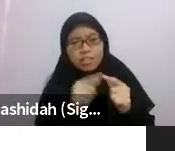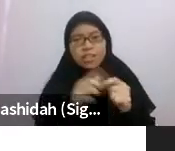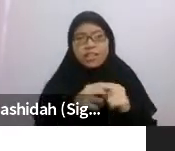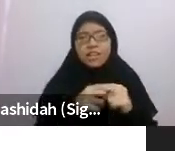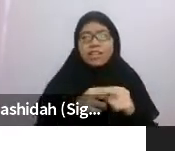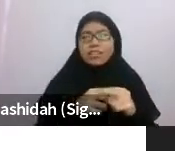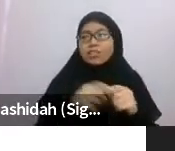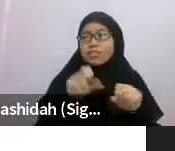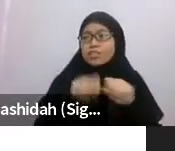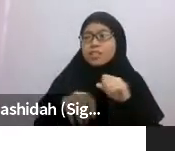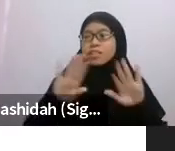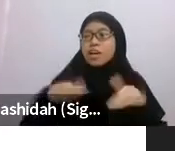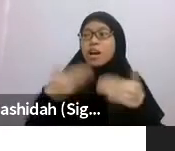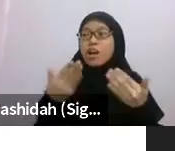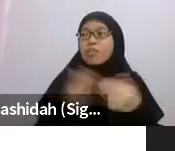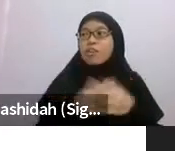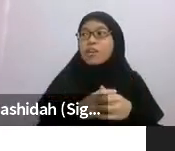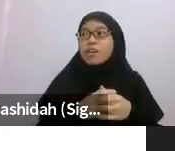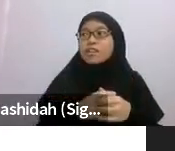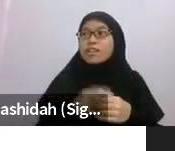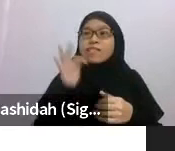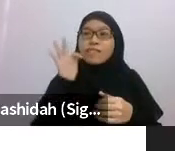"Wow, so..." And then in the next...